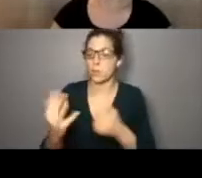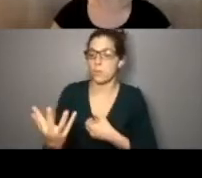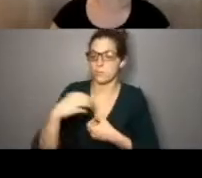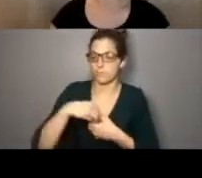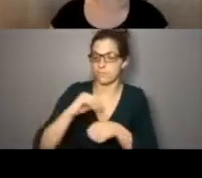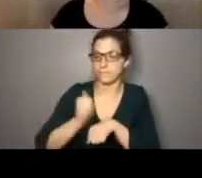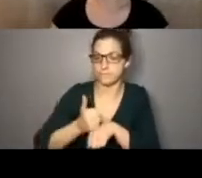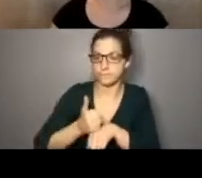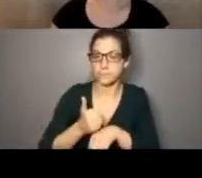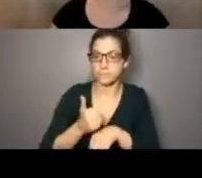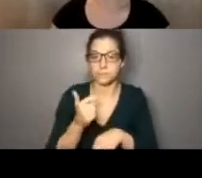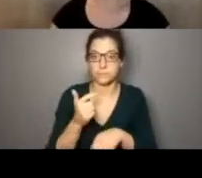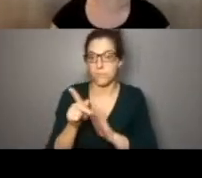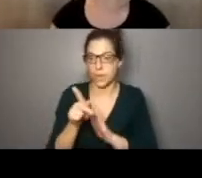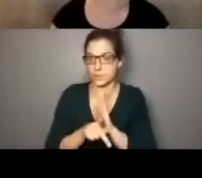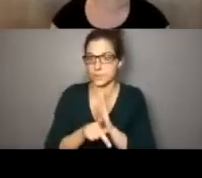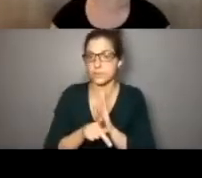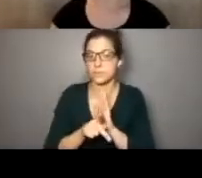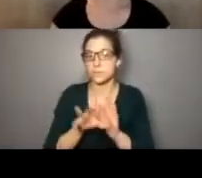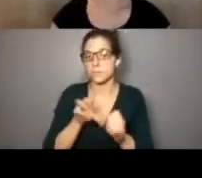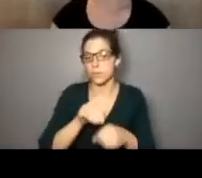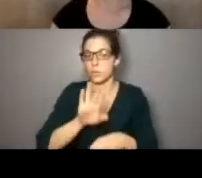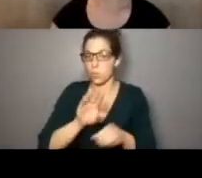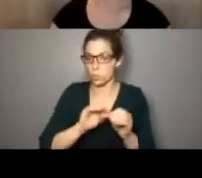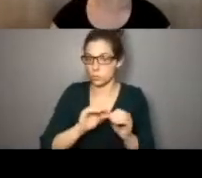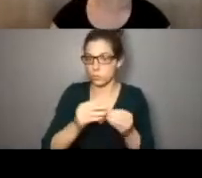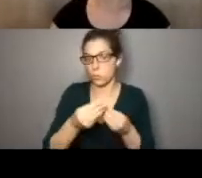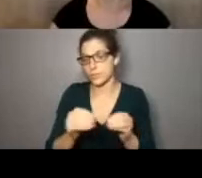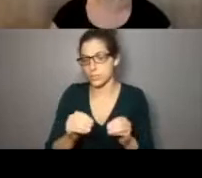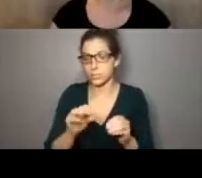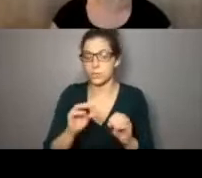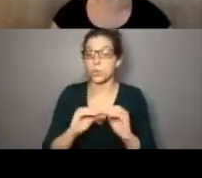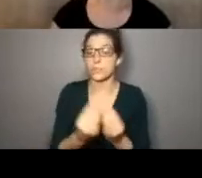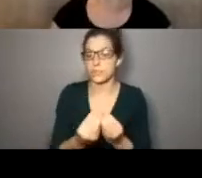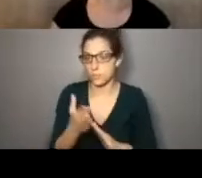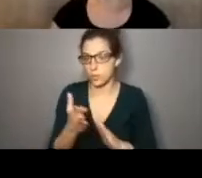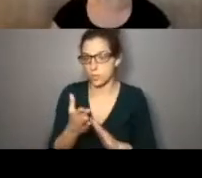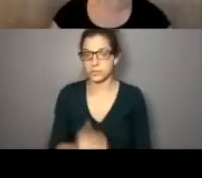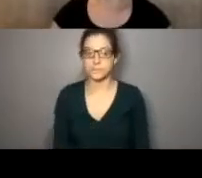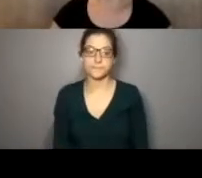implementation of policies within your organizations and operations. So some of the topic